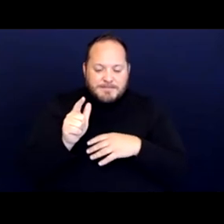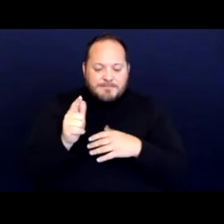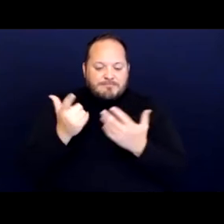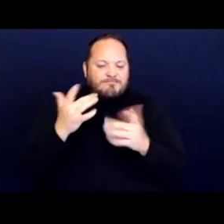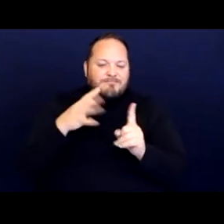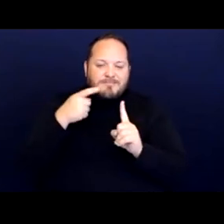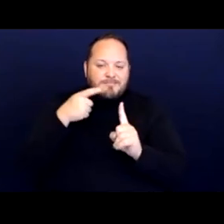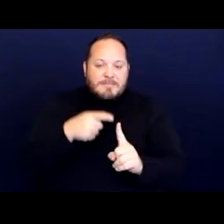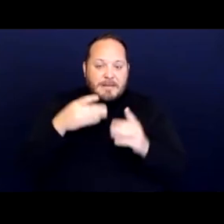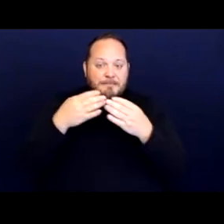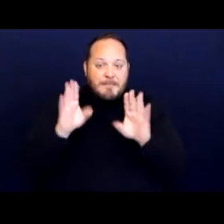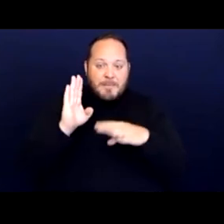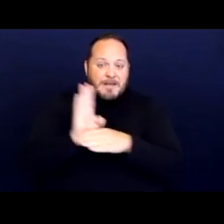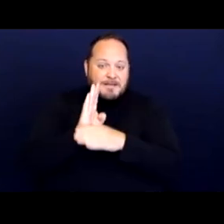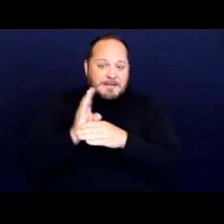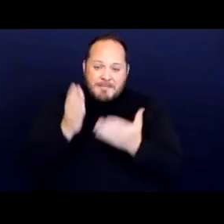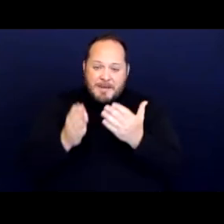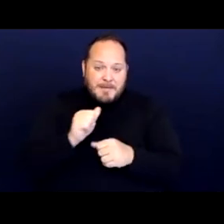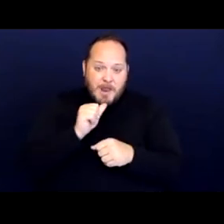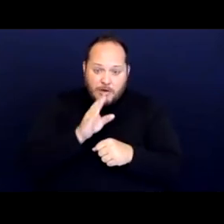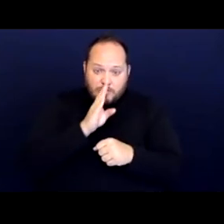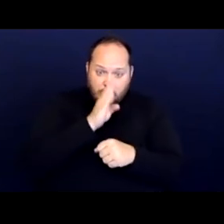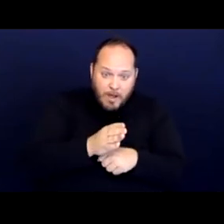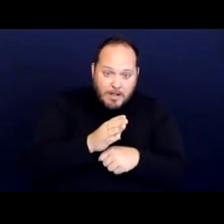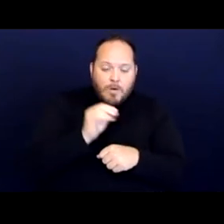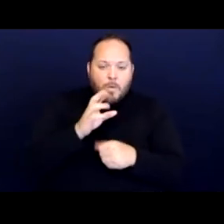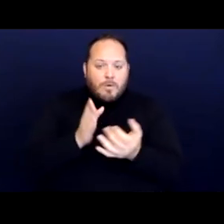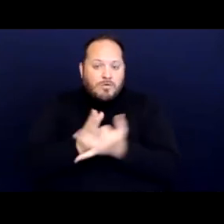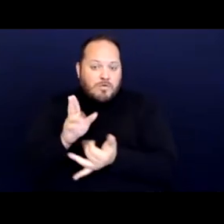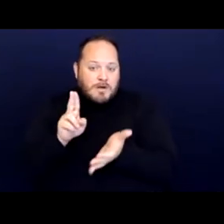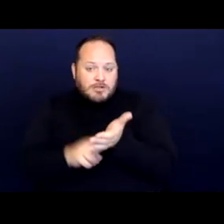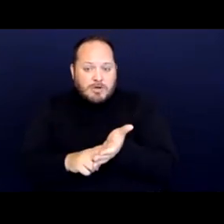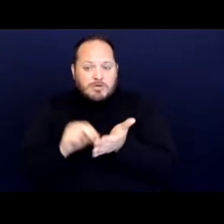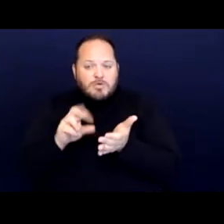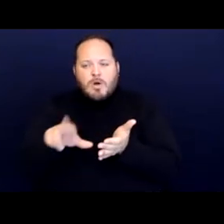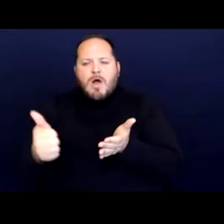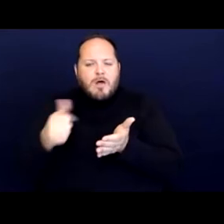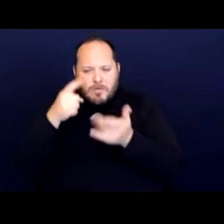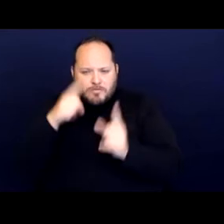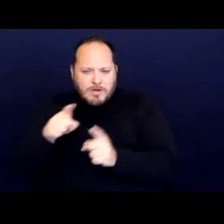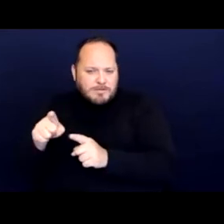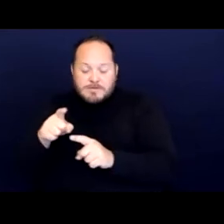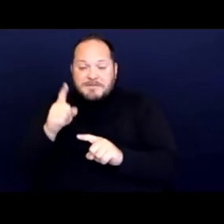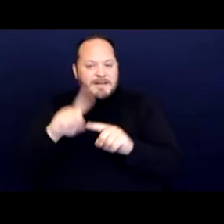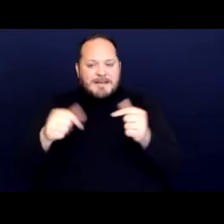may not directly or through contractual or other arrangements deny a qualified individual